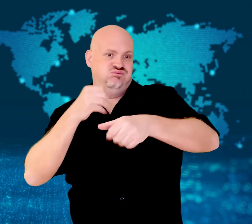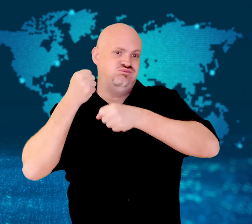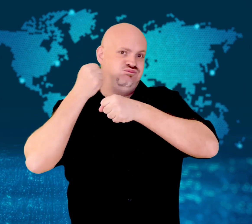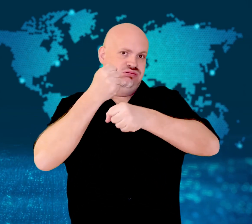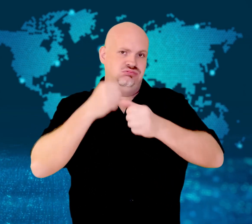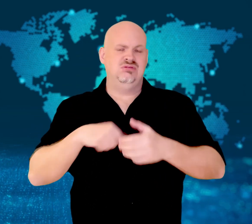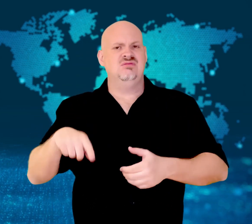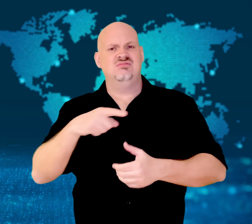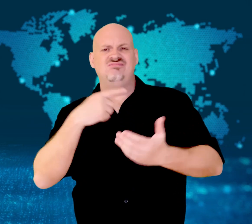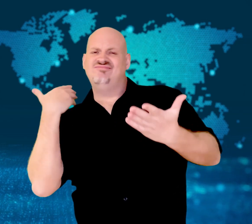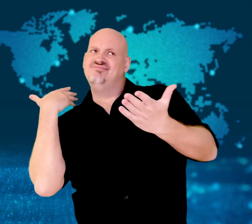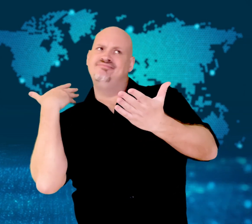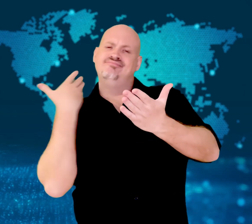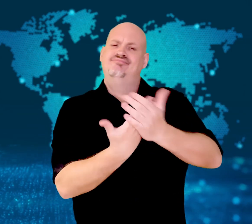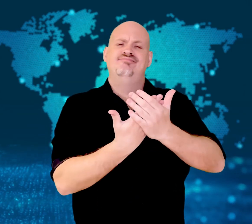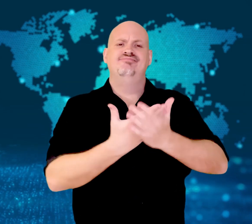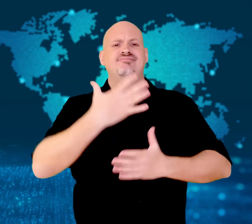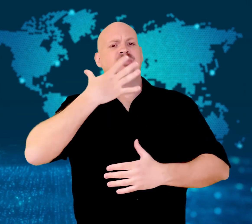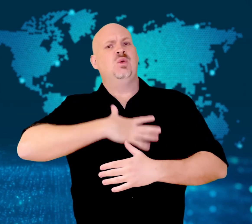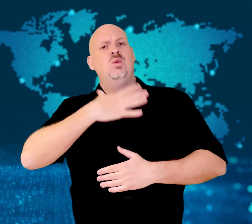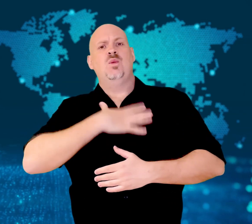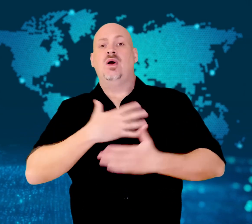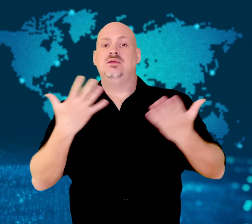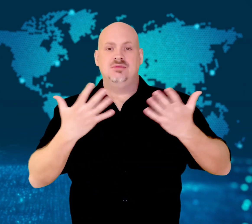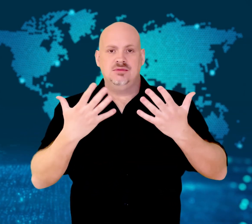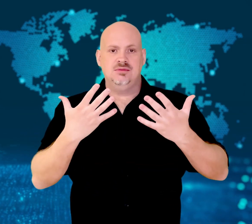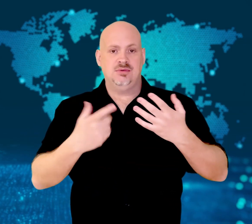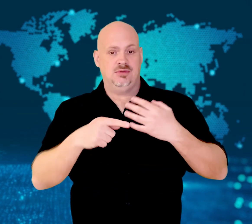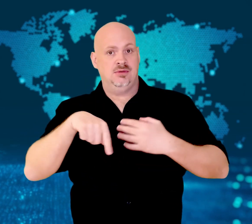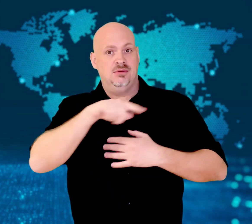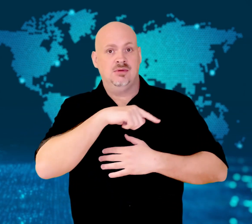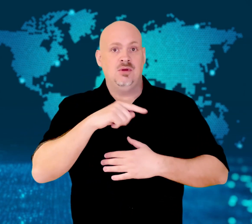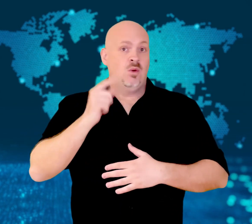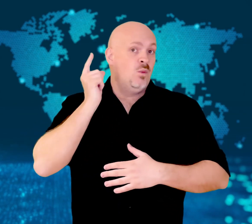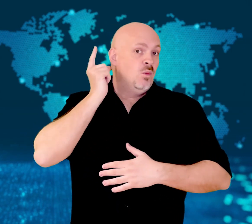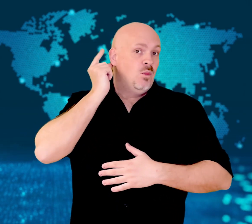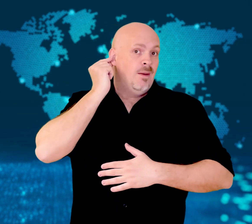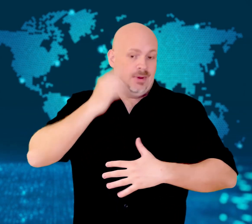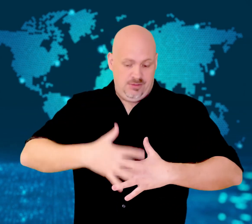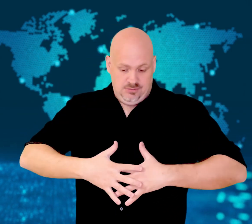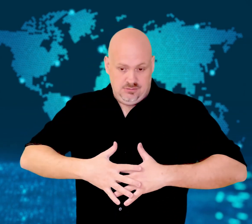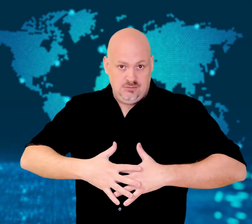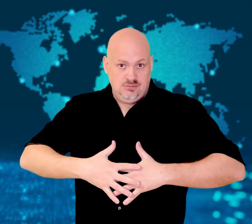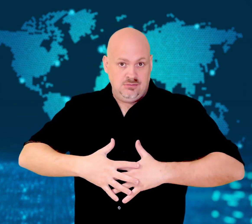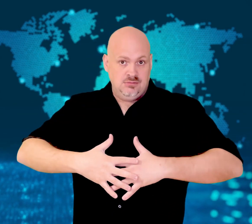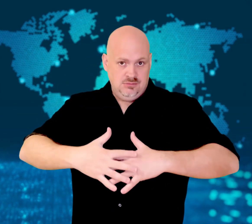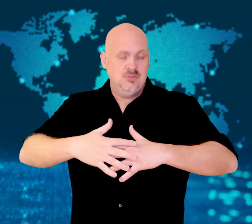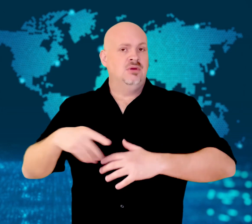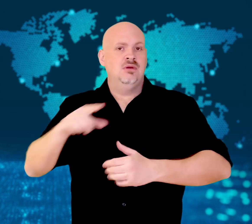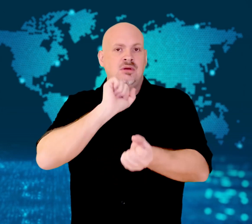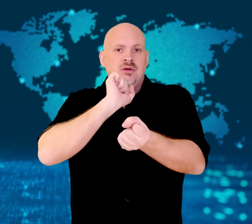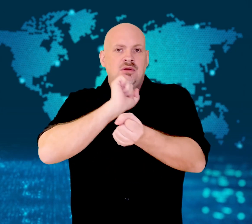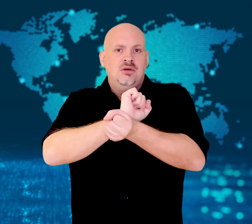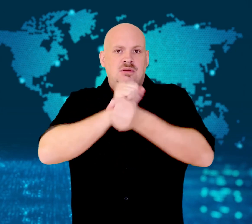who helped in the birthing process of imprisoned women.